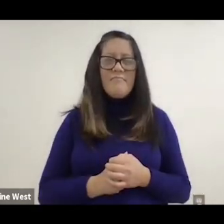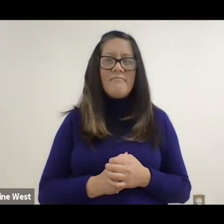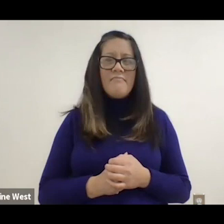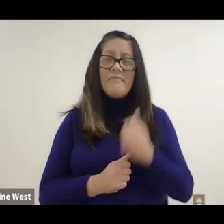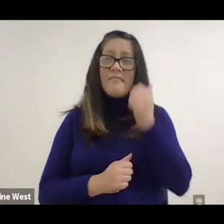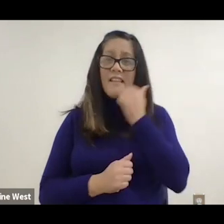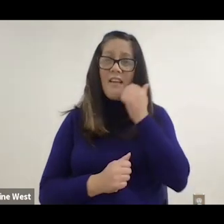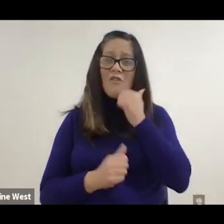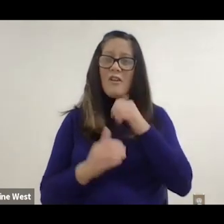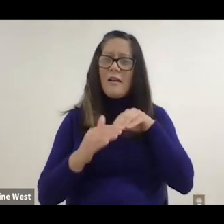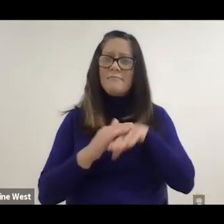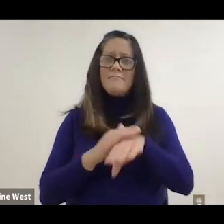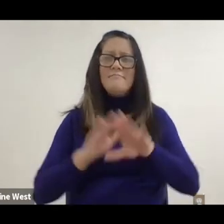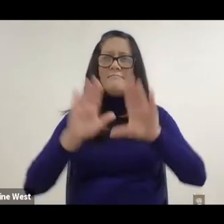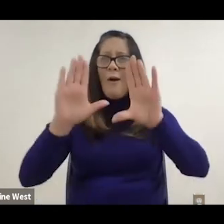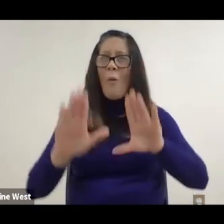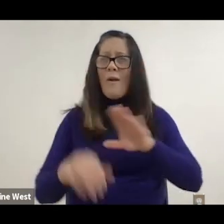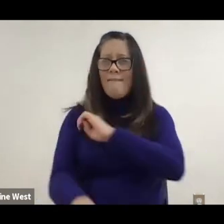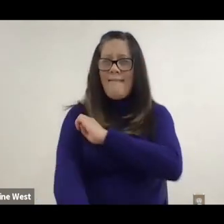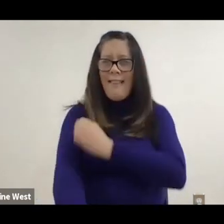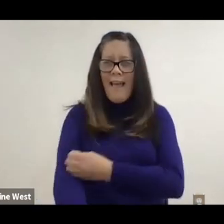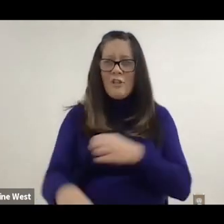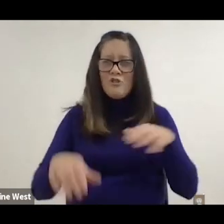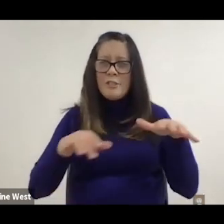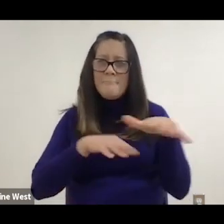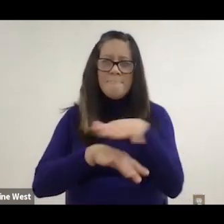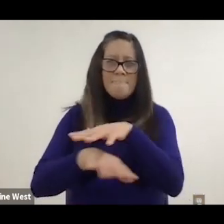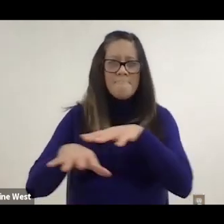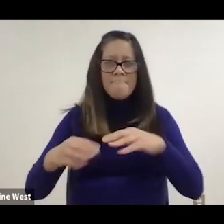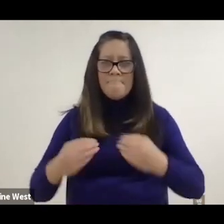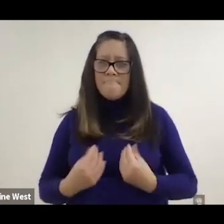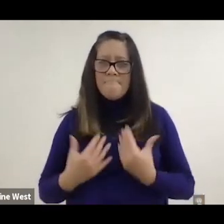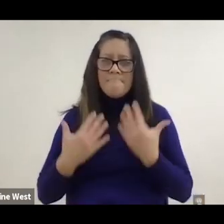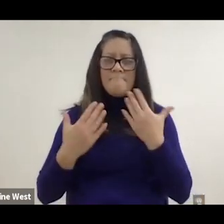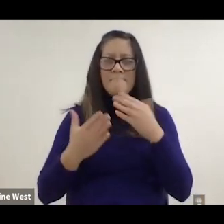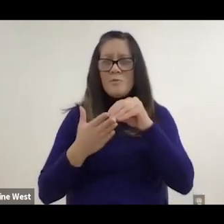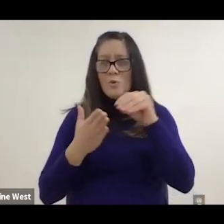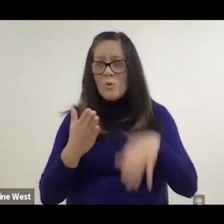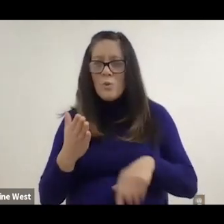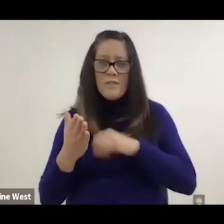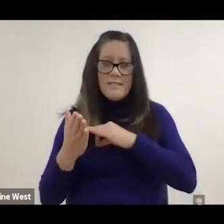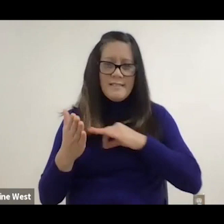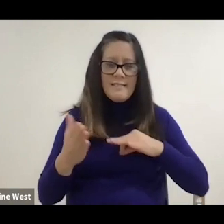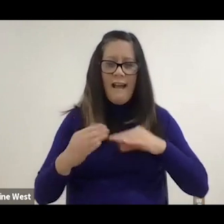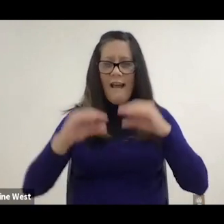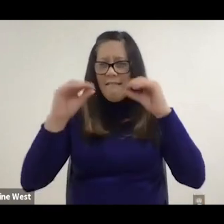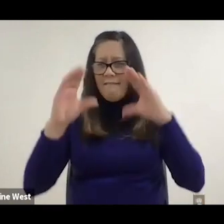Every day that you come in there's this kind of wonderful energy year. From students, staff, to faculty